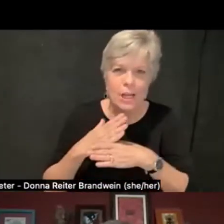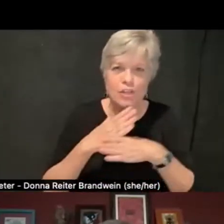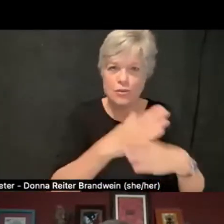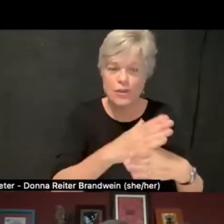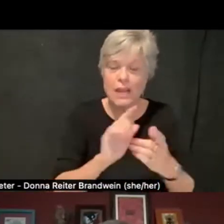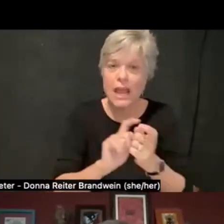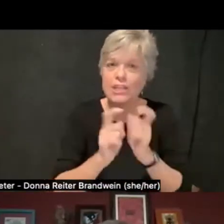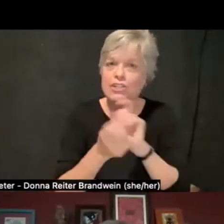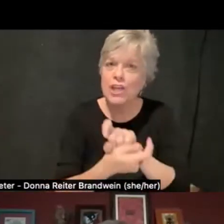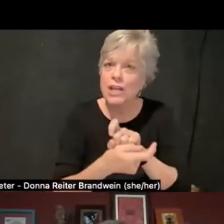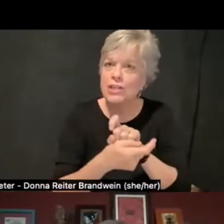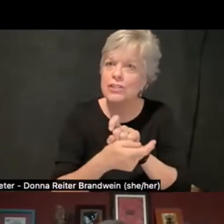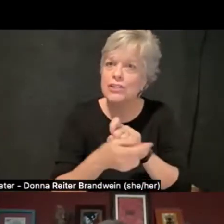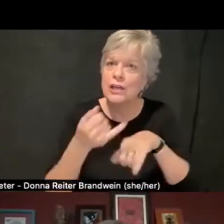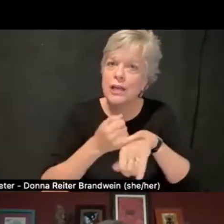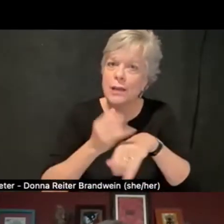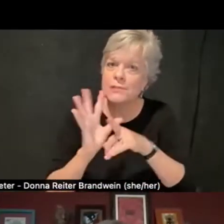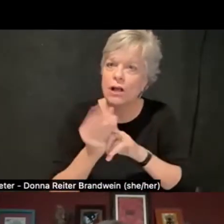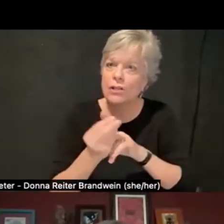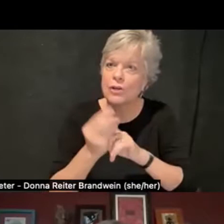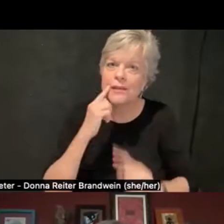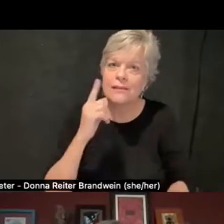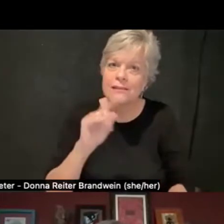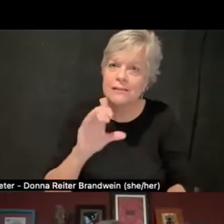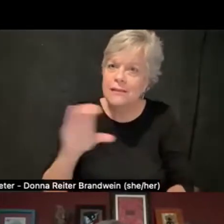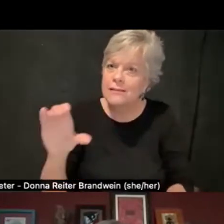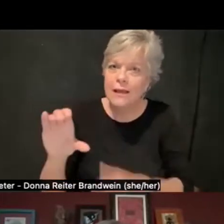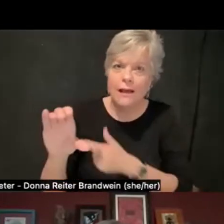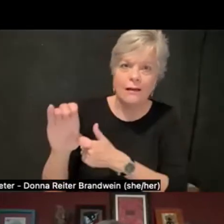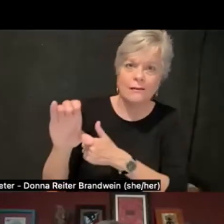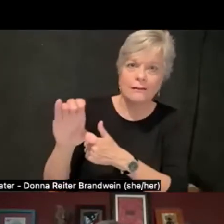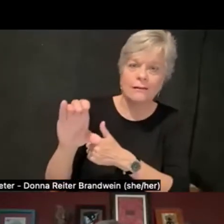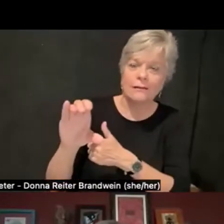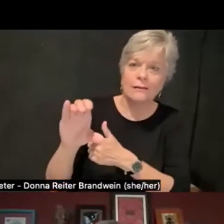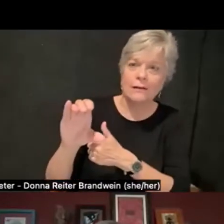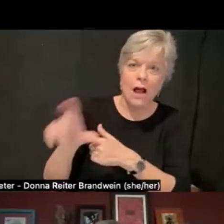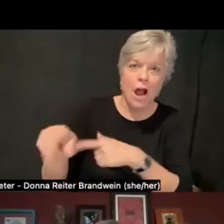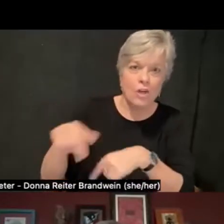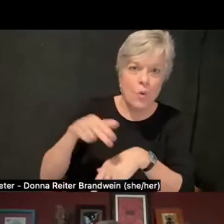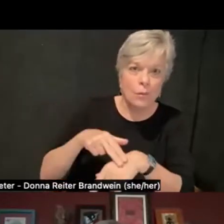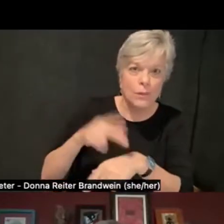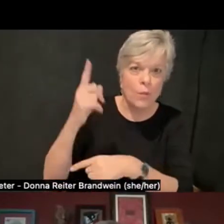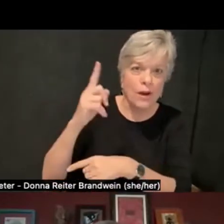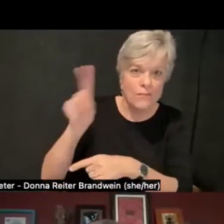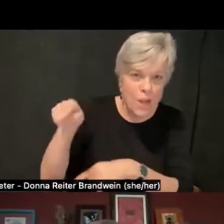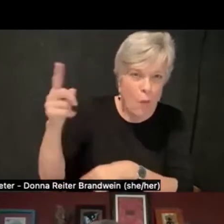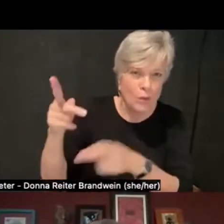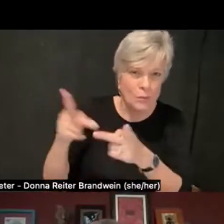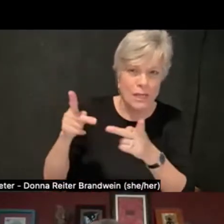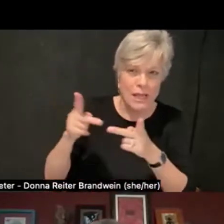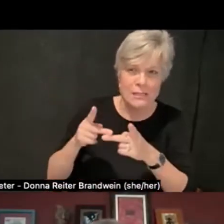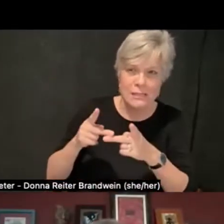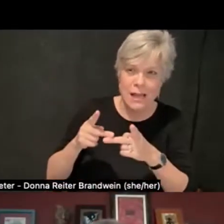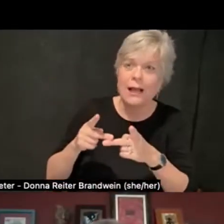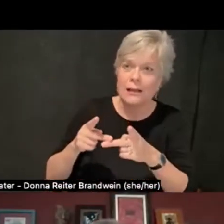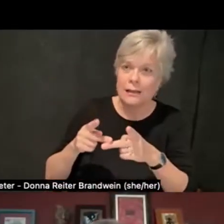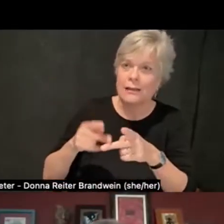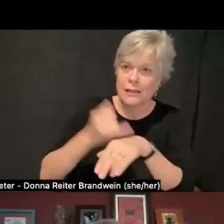because Disability Cultural Centers are usually one of the only places on campus that are doing public programming